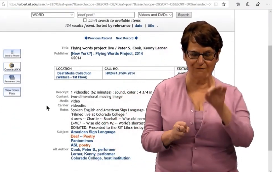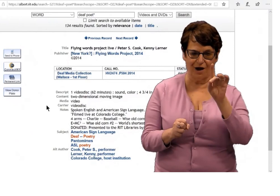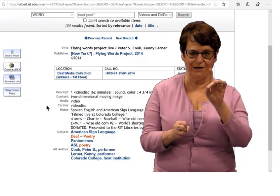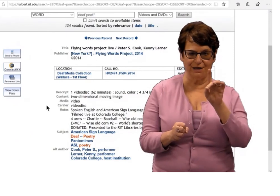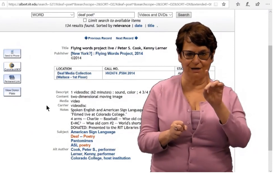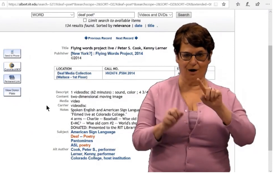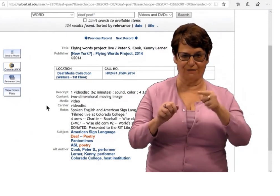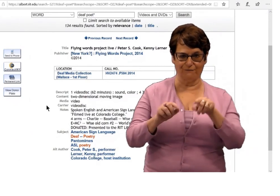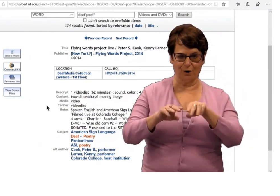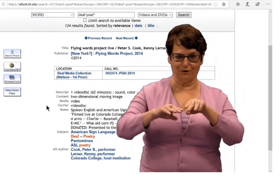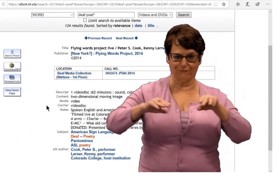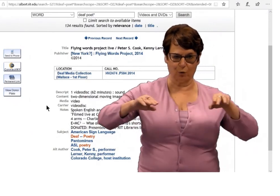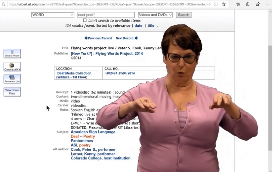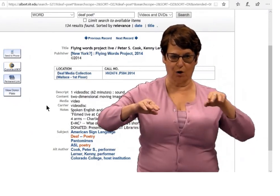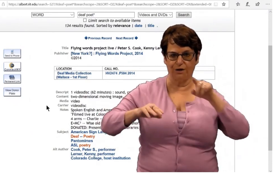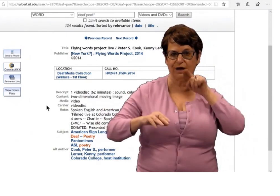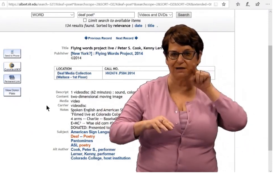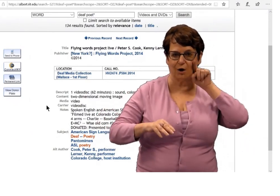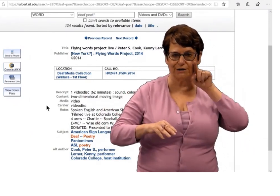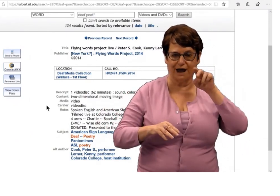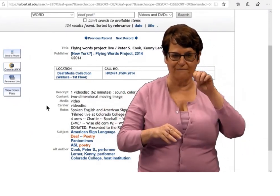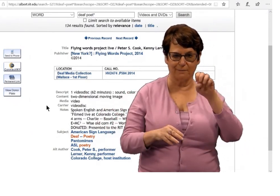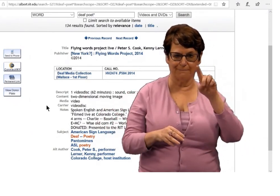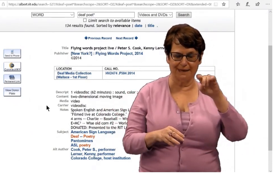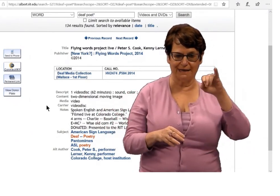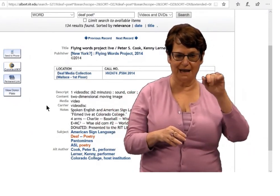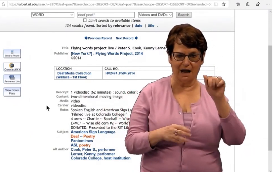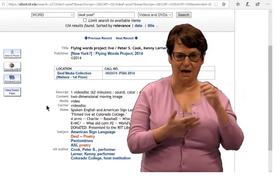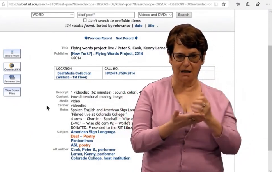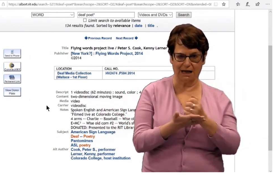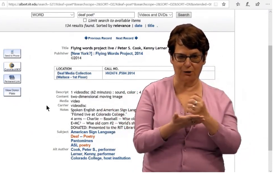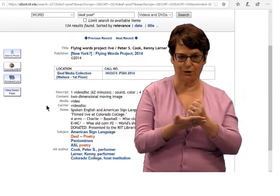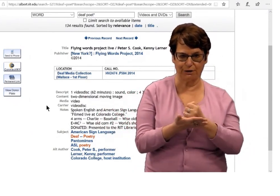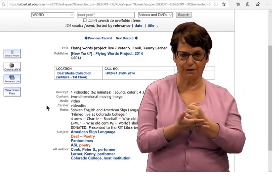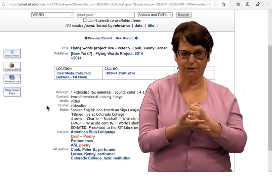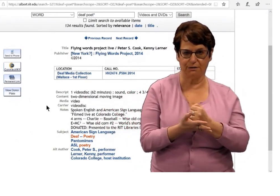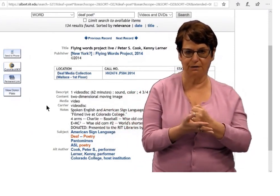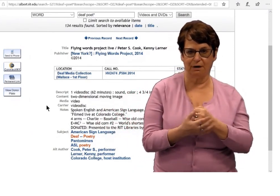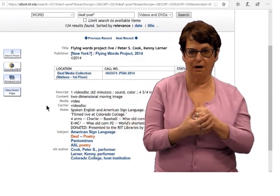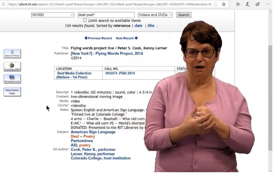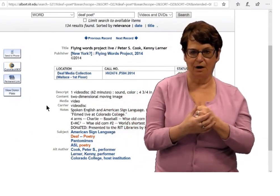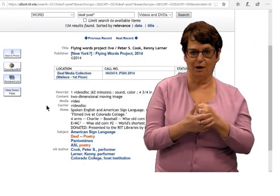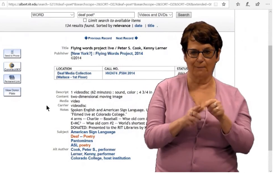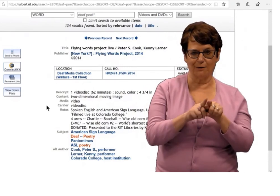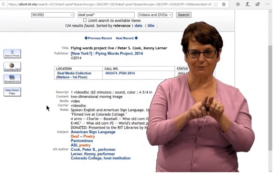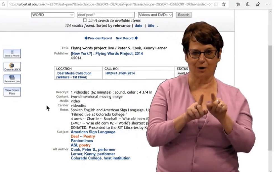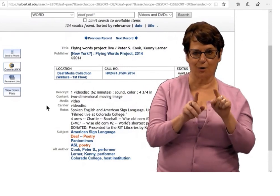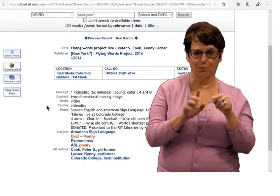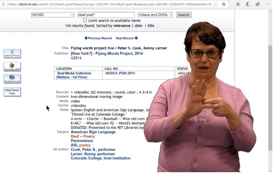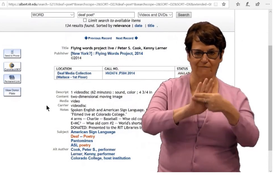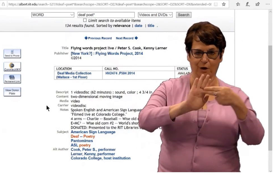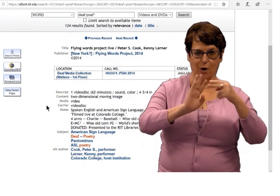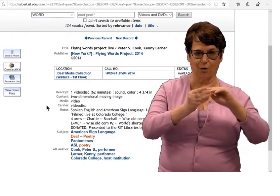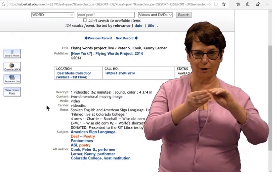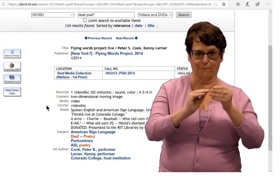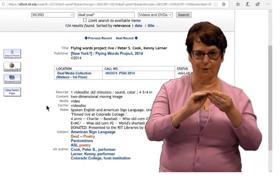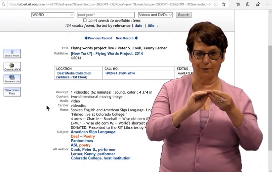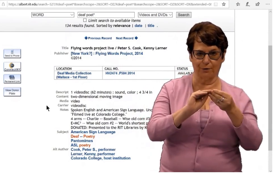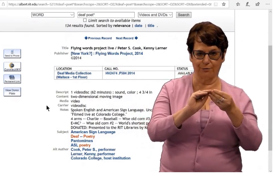It tells you where you can find the DVD, the first floor in the Deaf Media Collection.